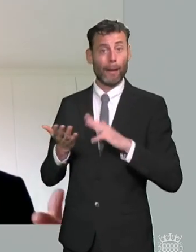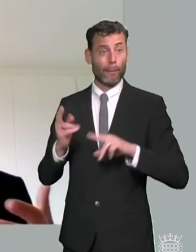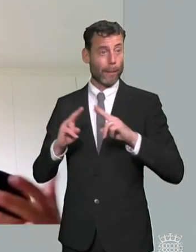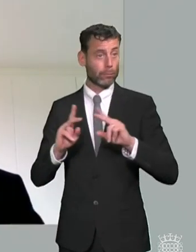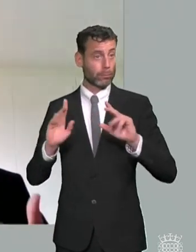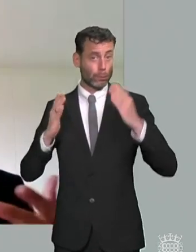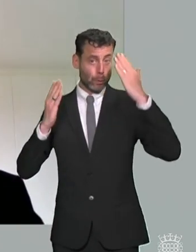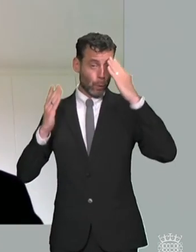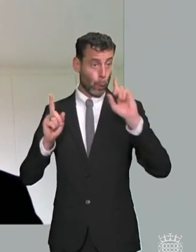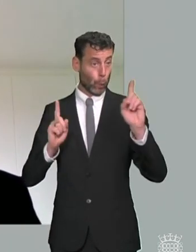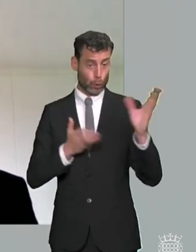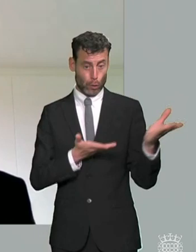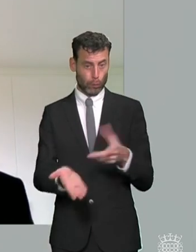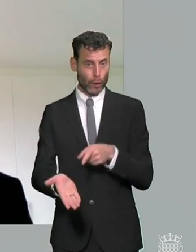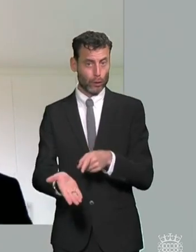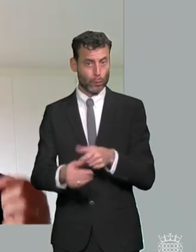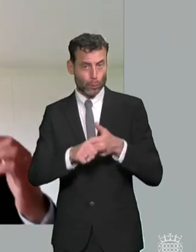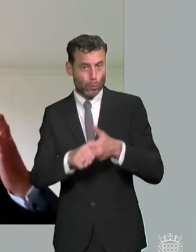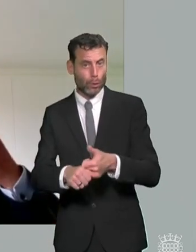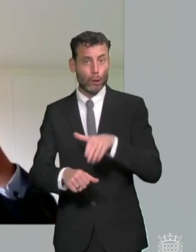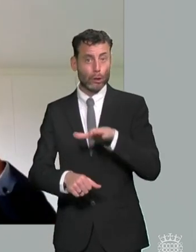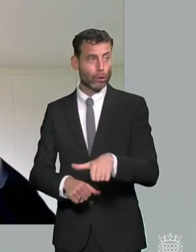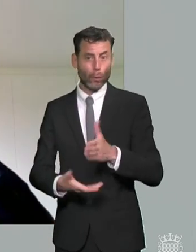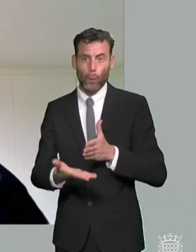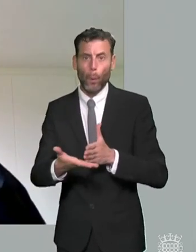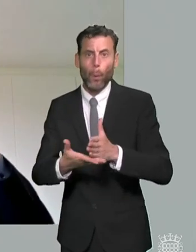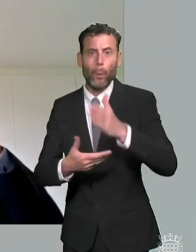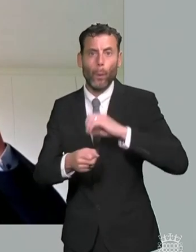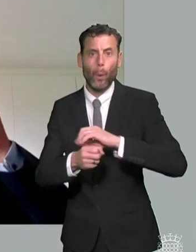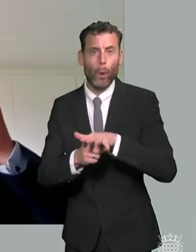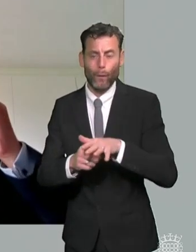and failed to keep proper records of that so we found some specific problems to do with